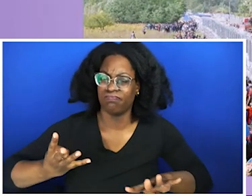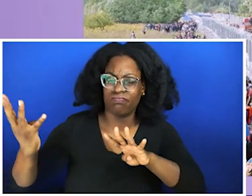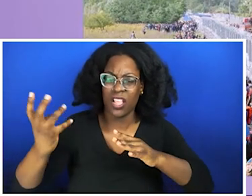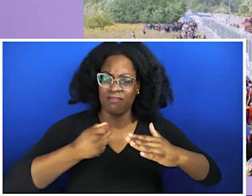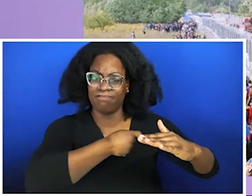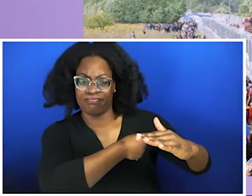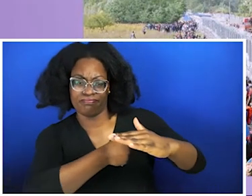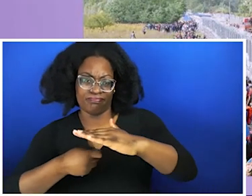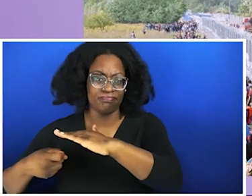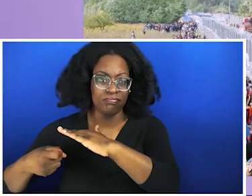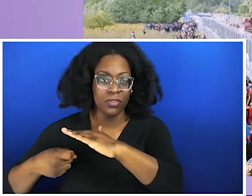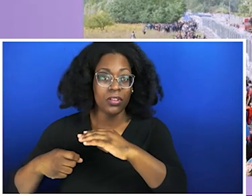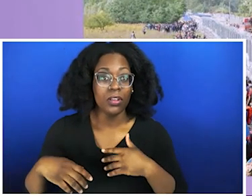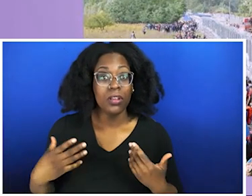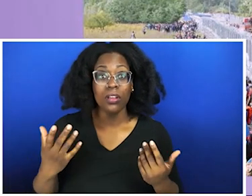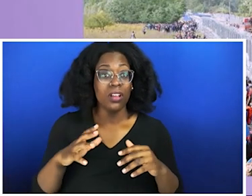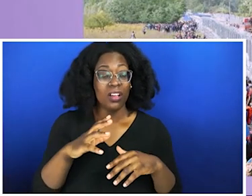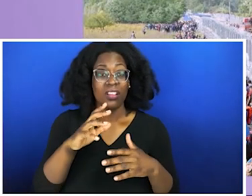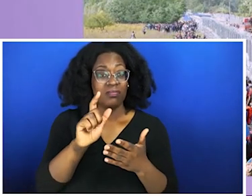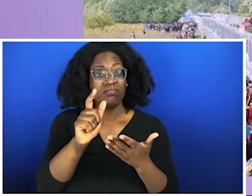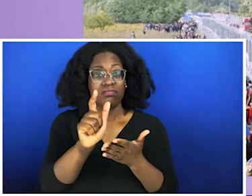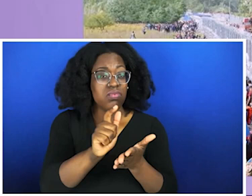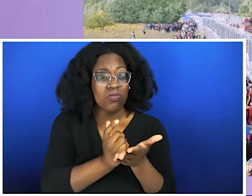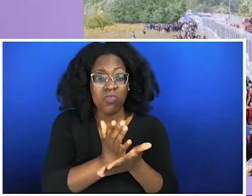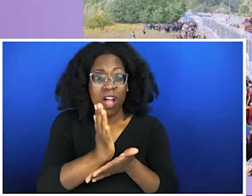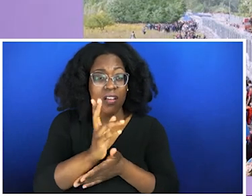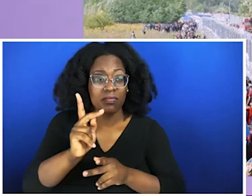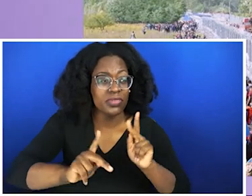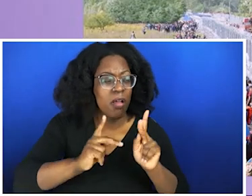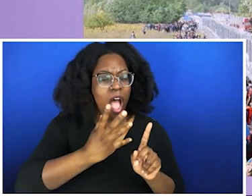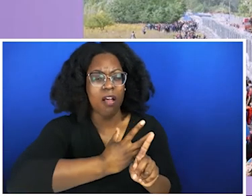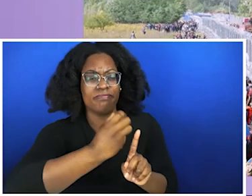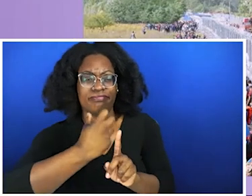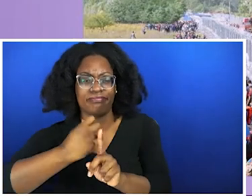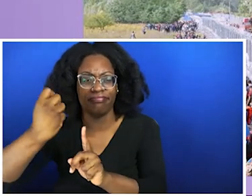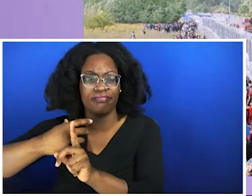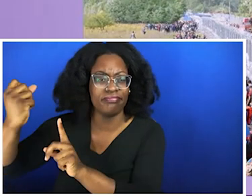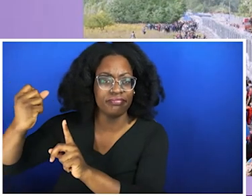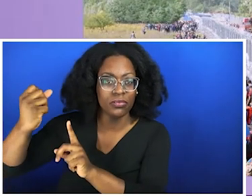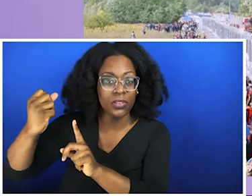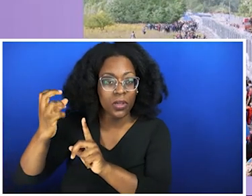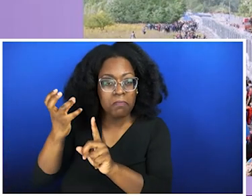economic disenfranchisement will create lifelong trauma and harm for certain communities? So